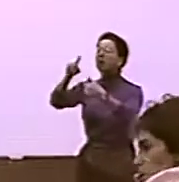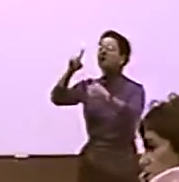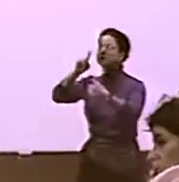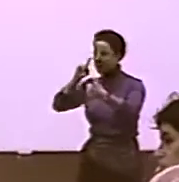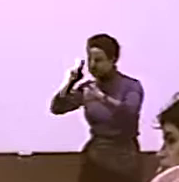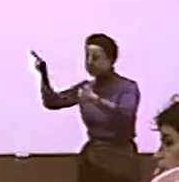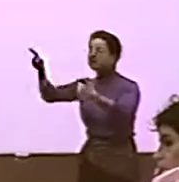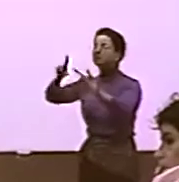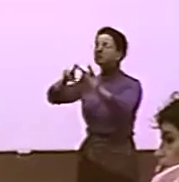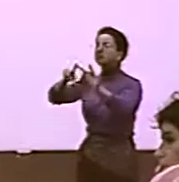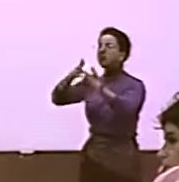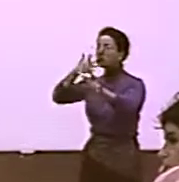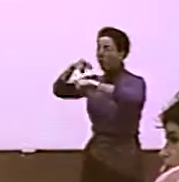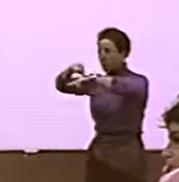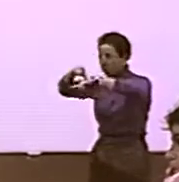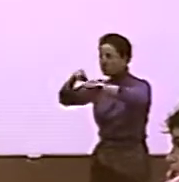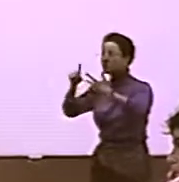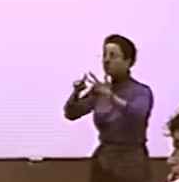WHAT DO I MEAN BY THAT? WHAT DOES IT MEAN?